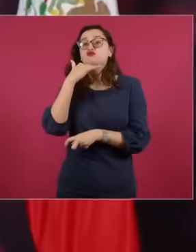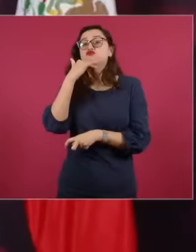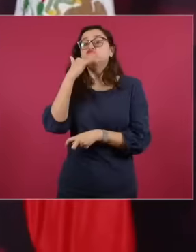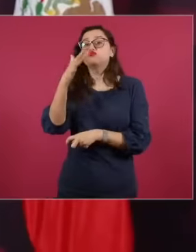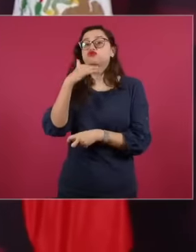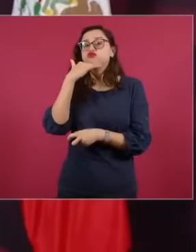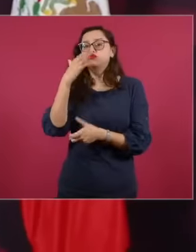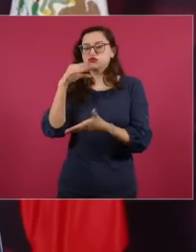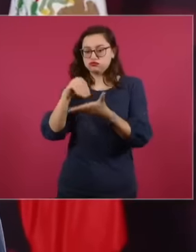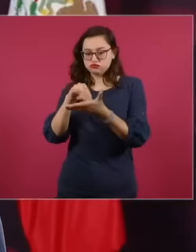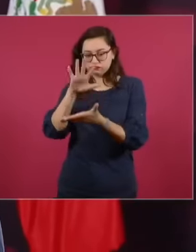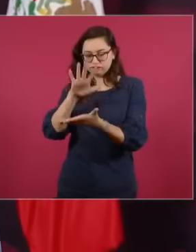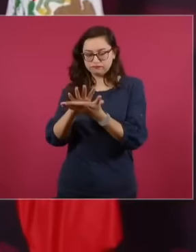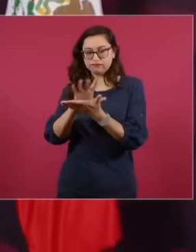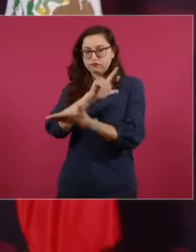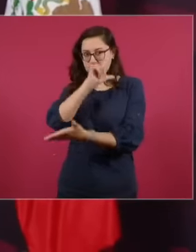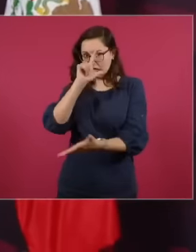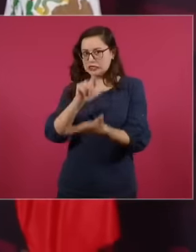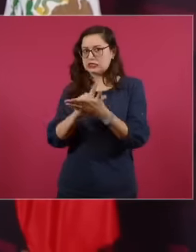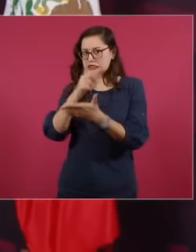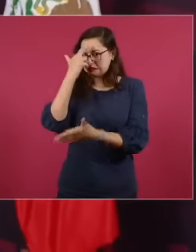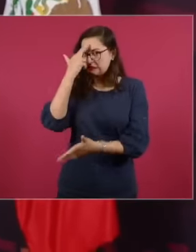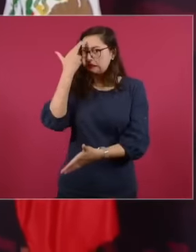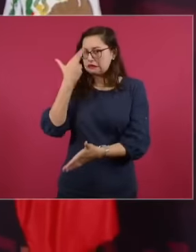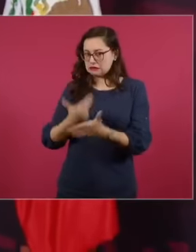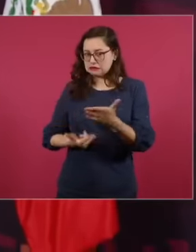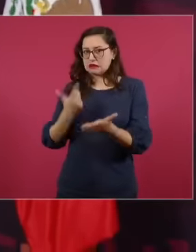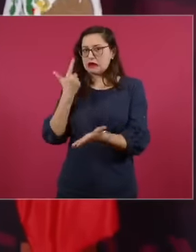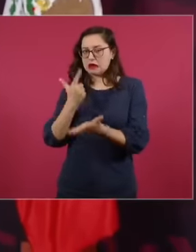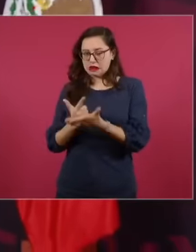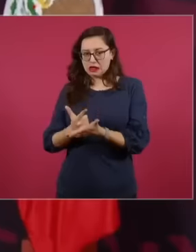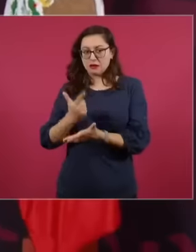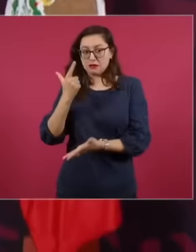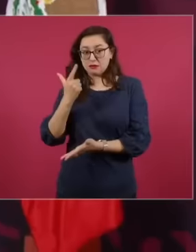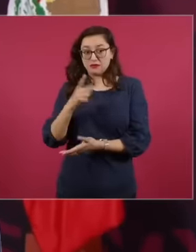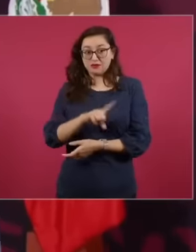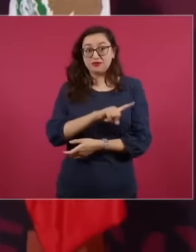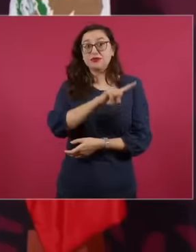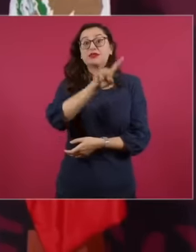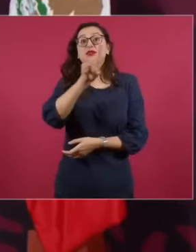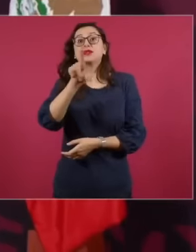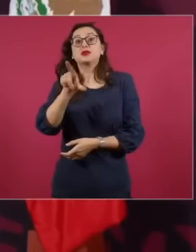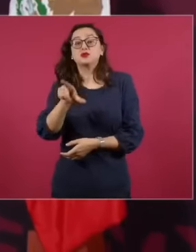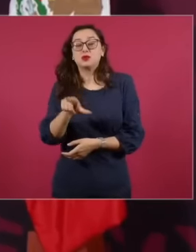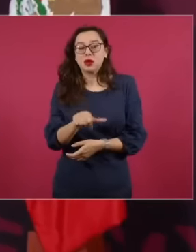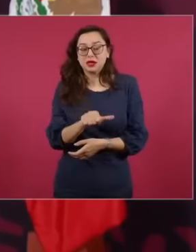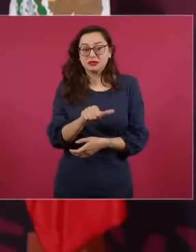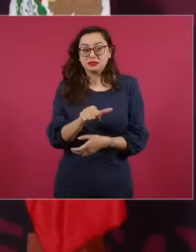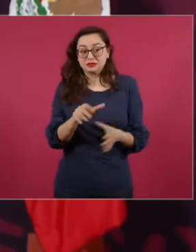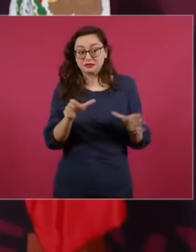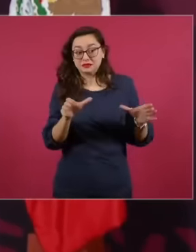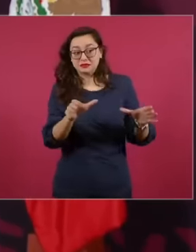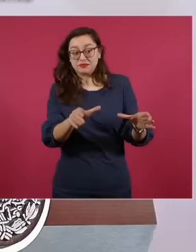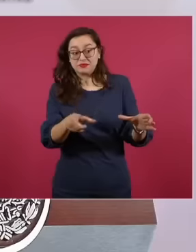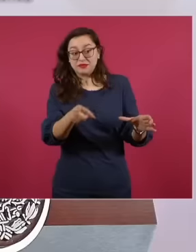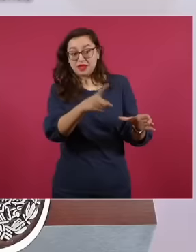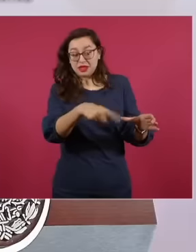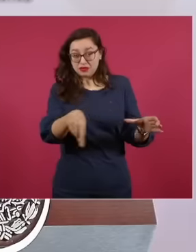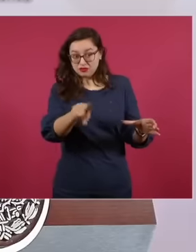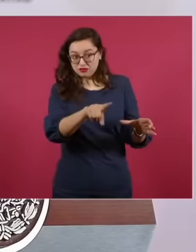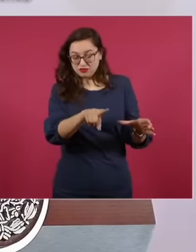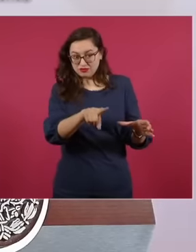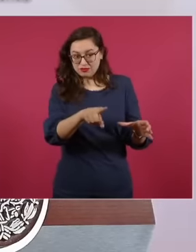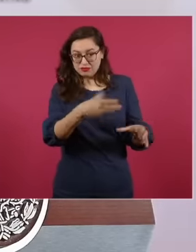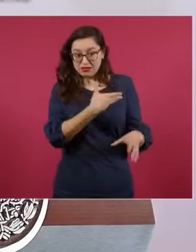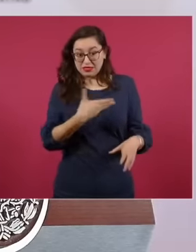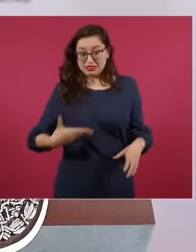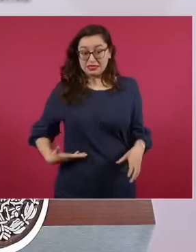crime, the penal code was reformed with Salinas